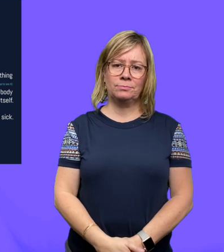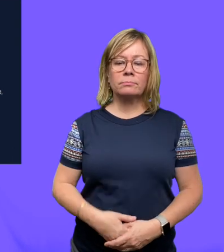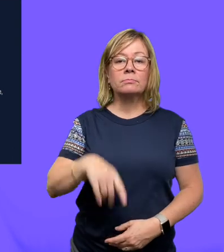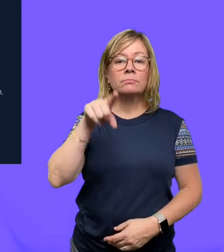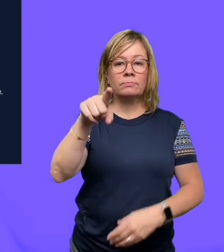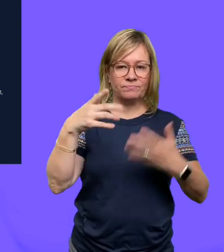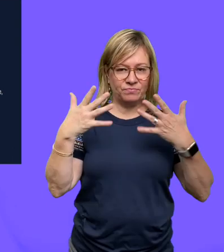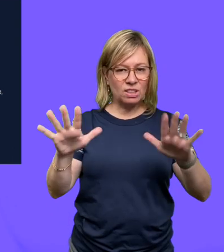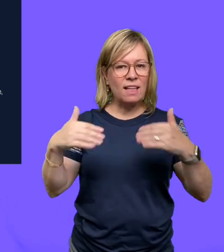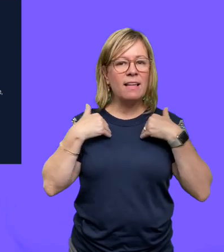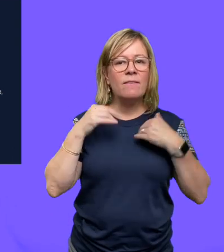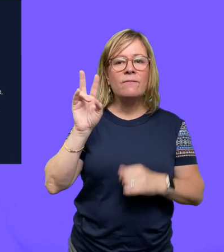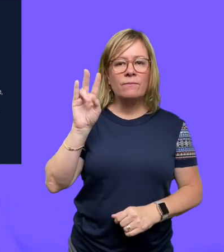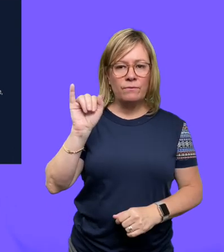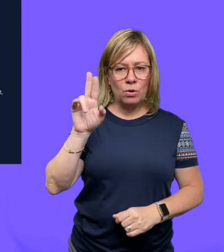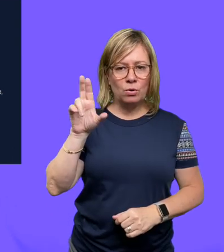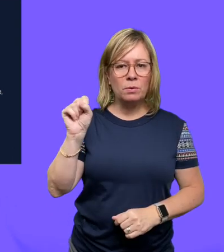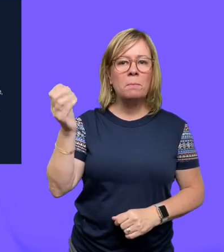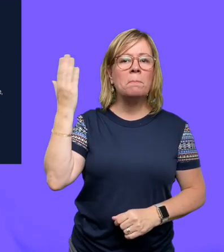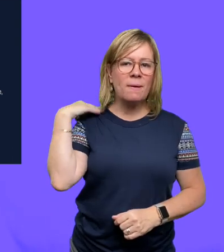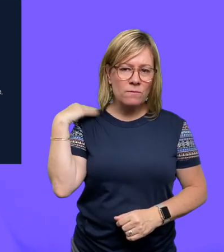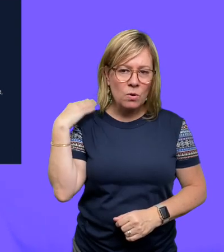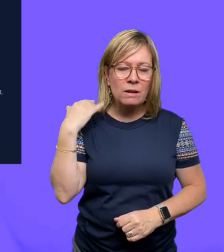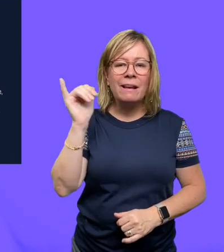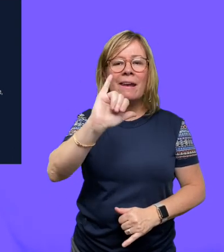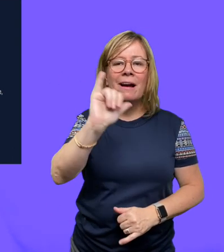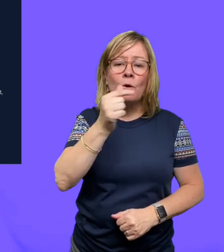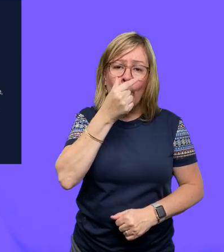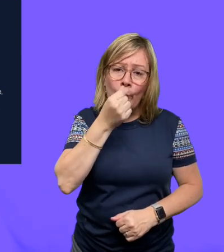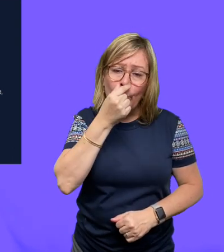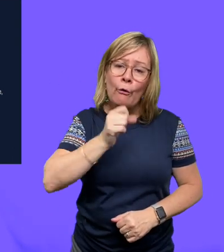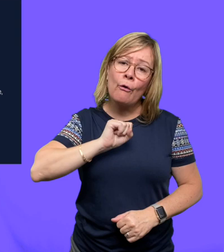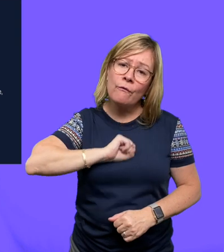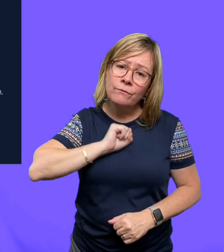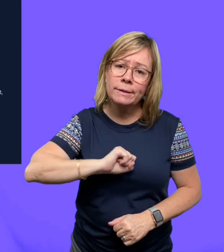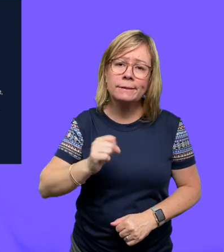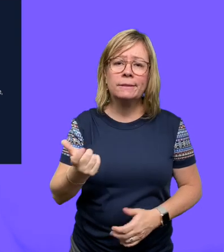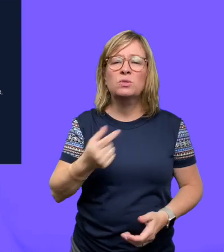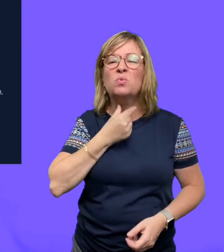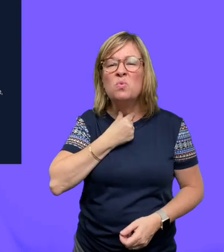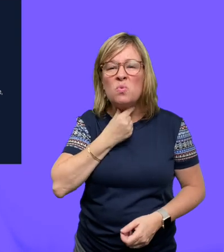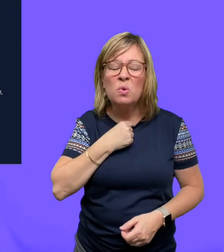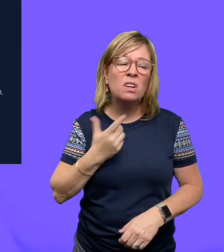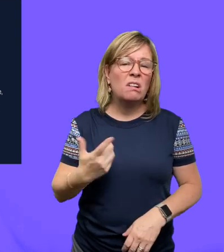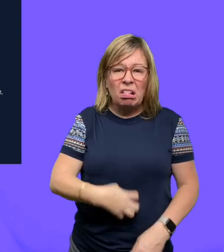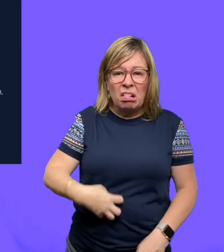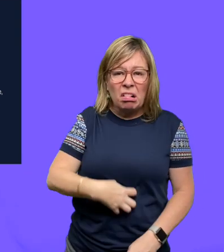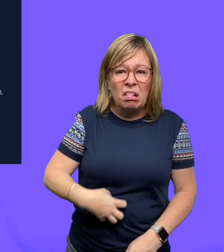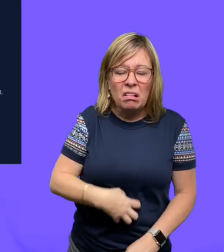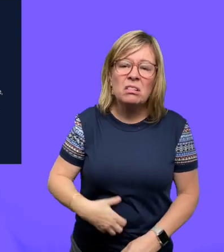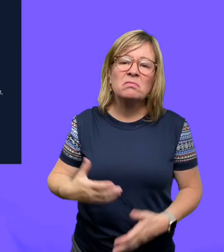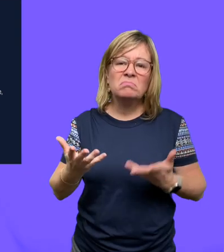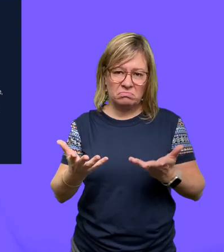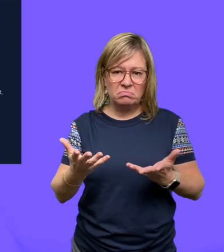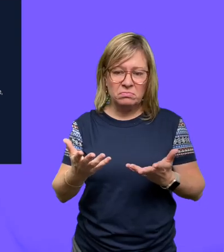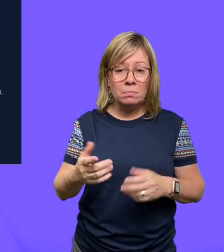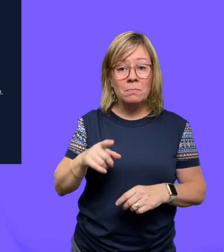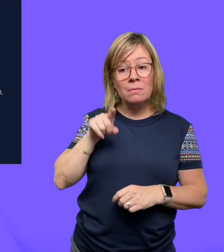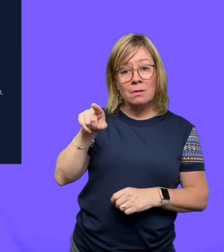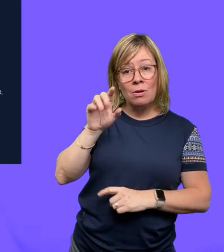You've definitely had a virus before like a cold, sore throat, the flu.